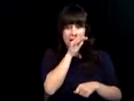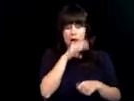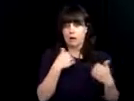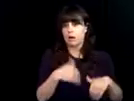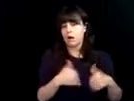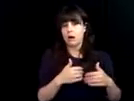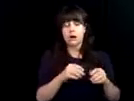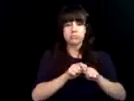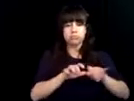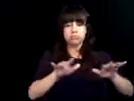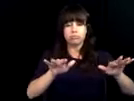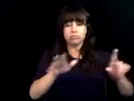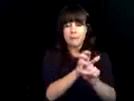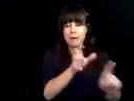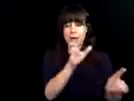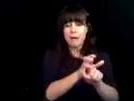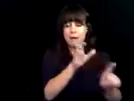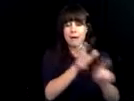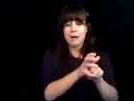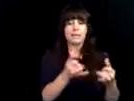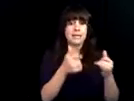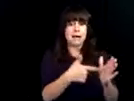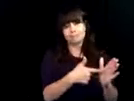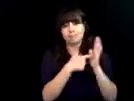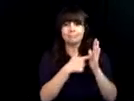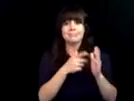world had been opened. Word got out, we had computers that